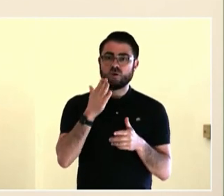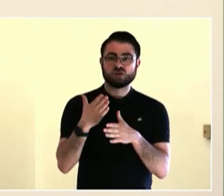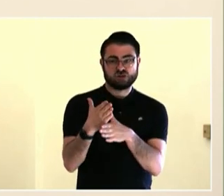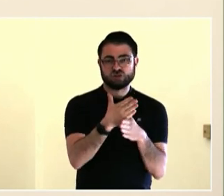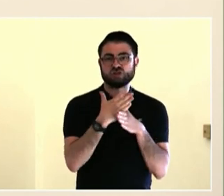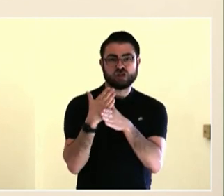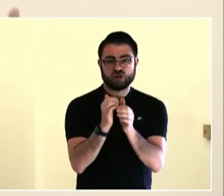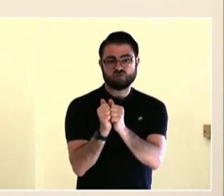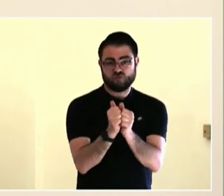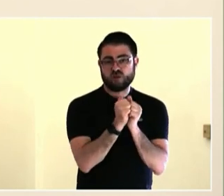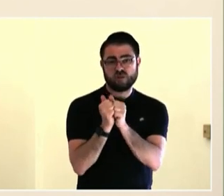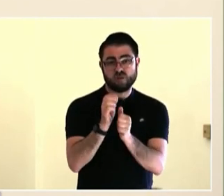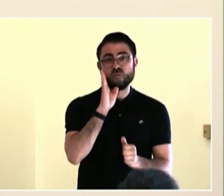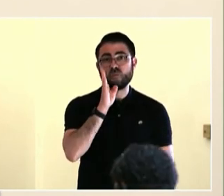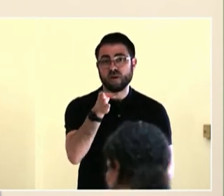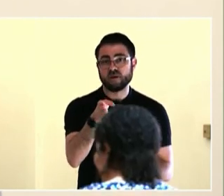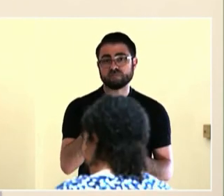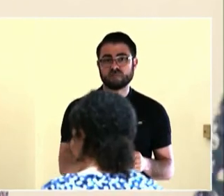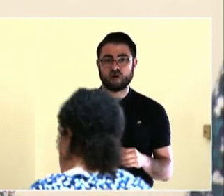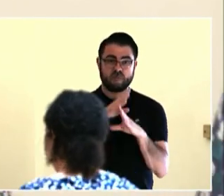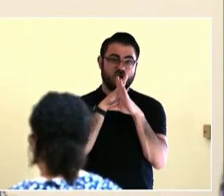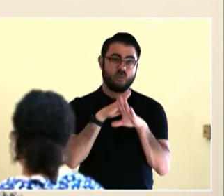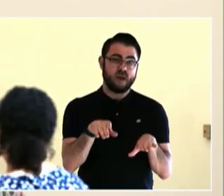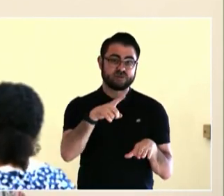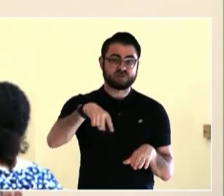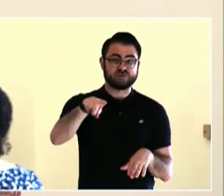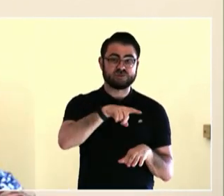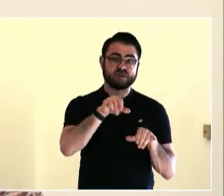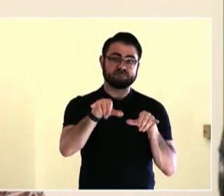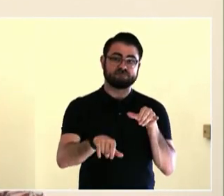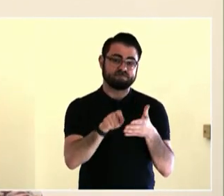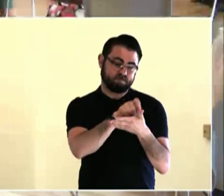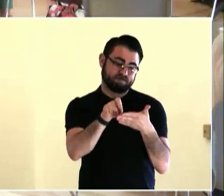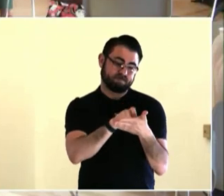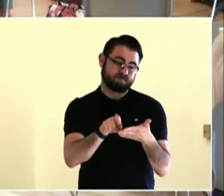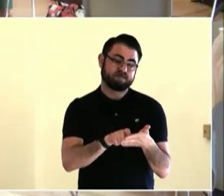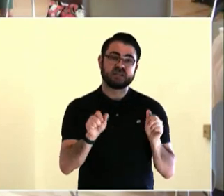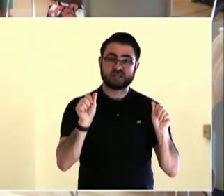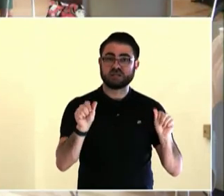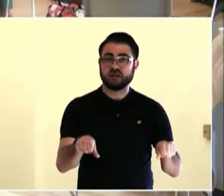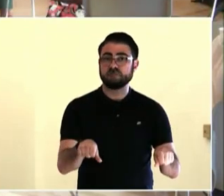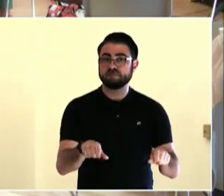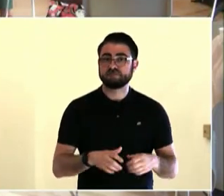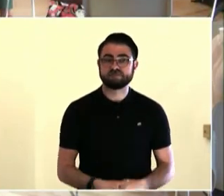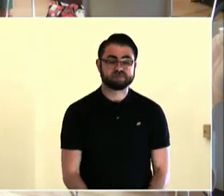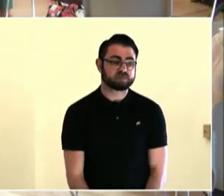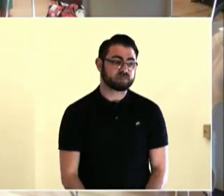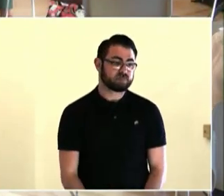We often talk about the earthquake. What would that look like?